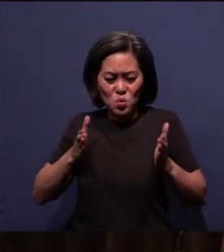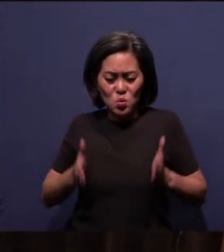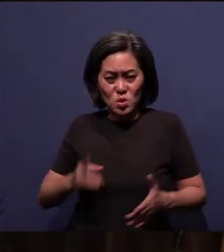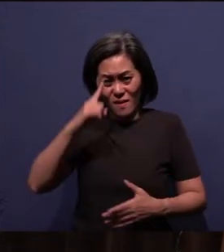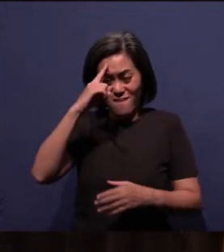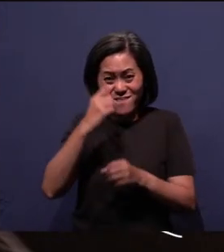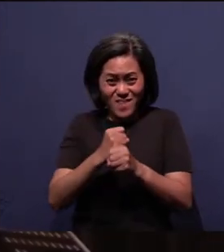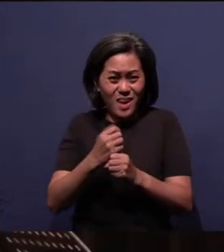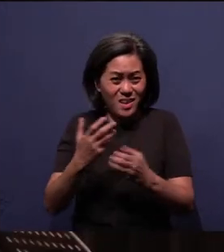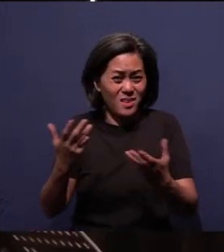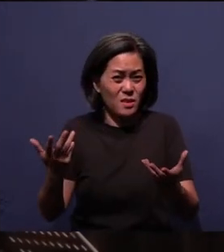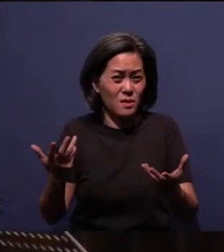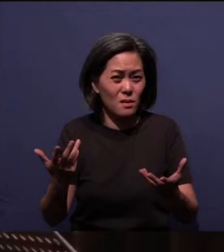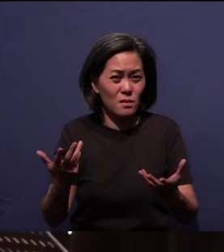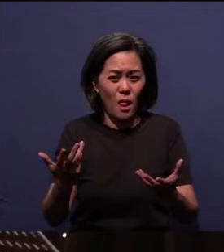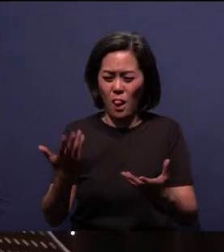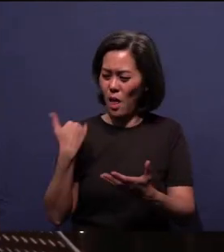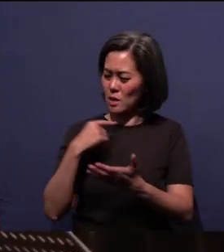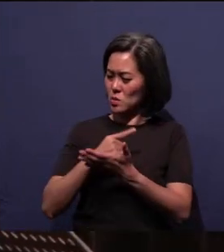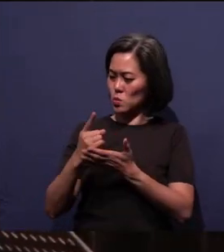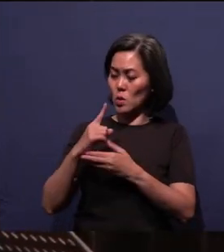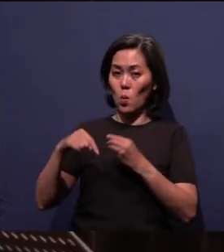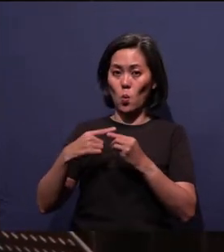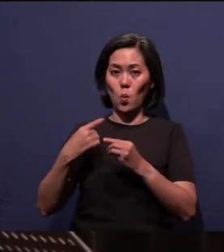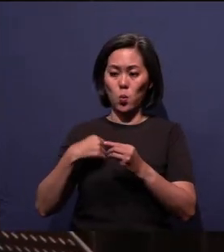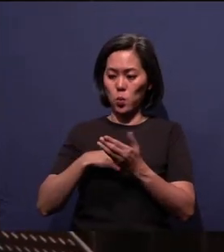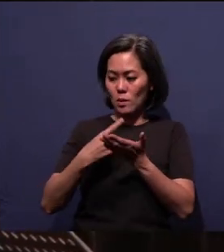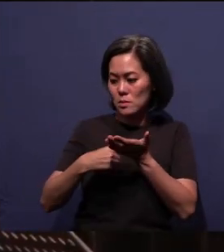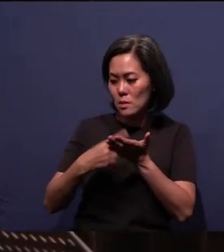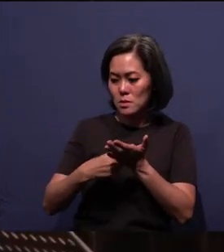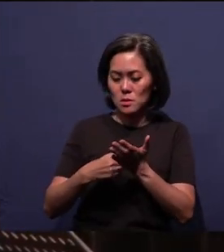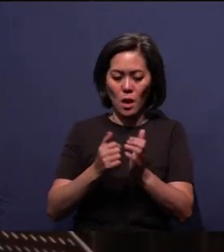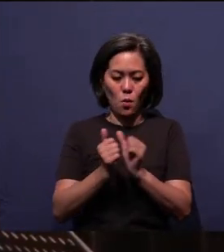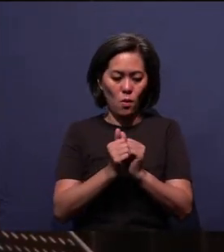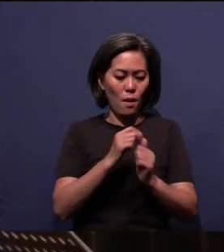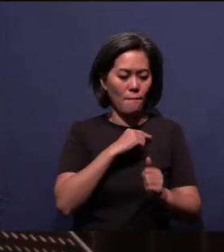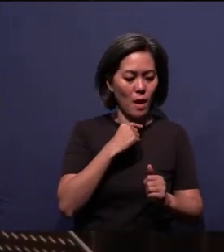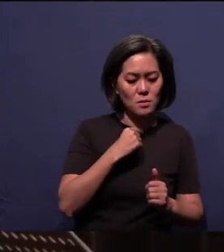And somehow this last week, you know, discussions between the pastors, myself, and